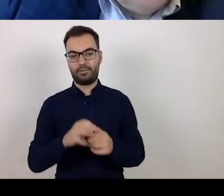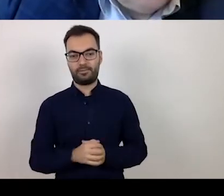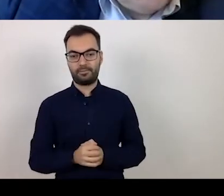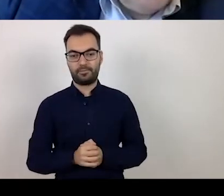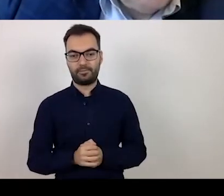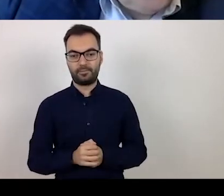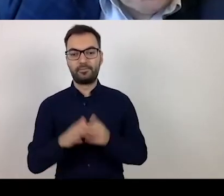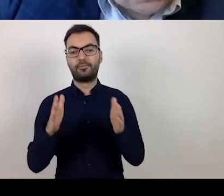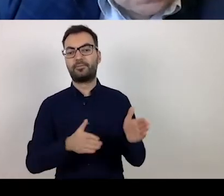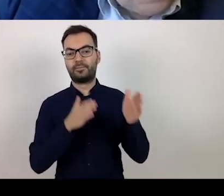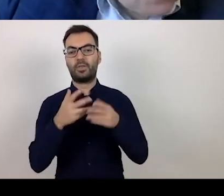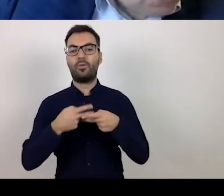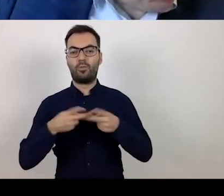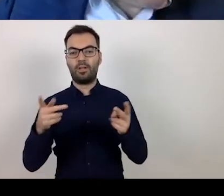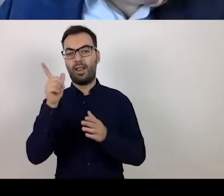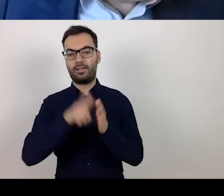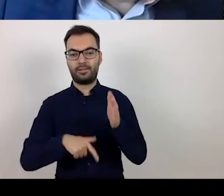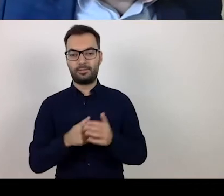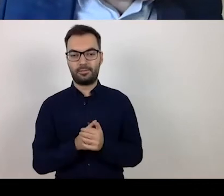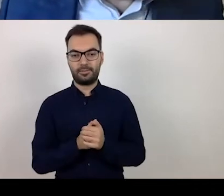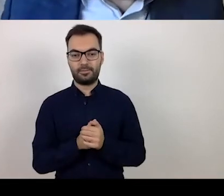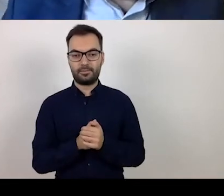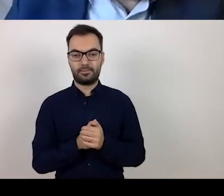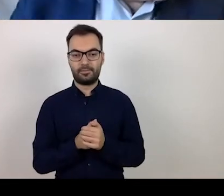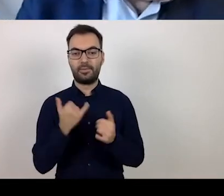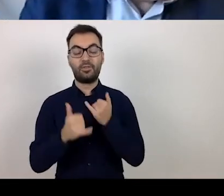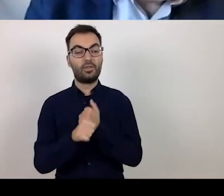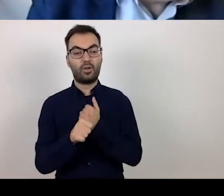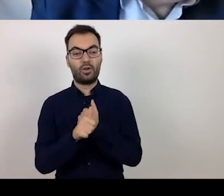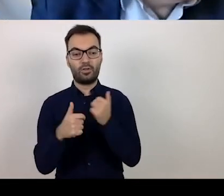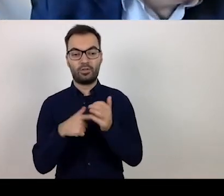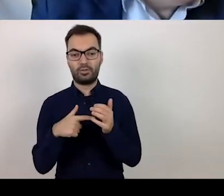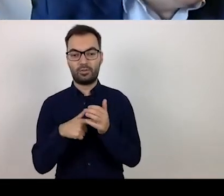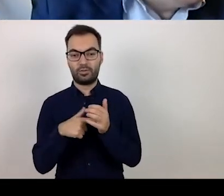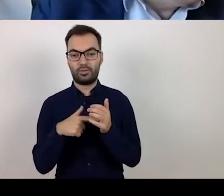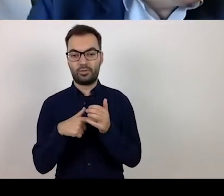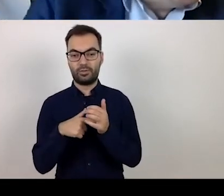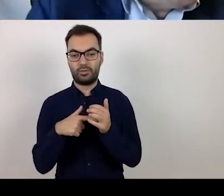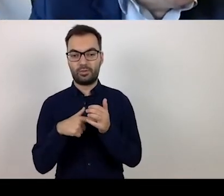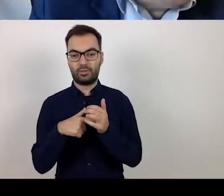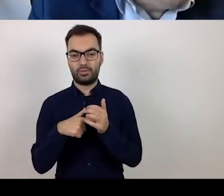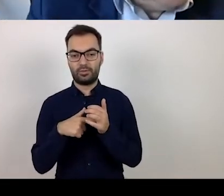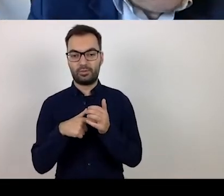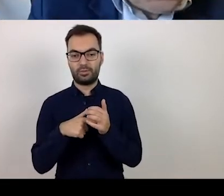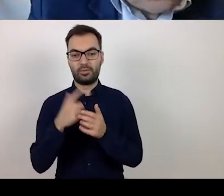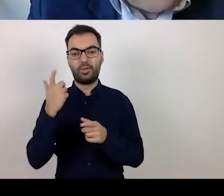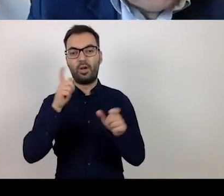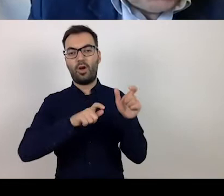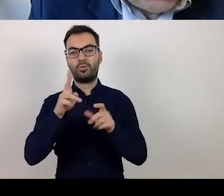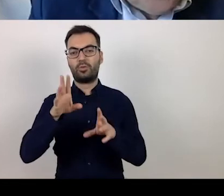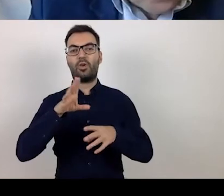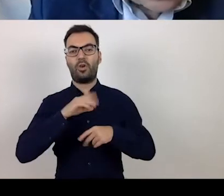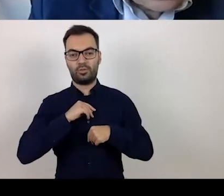And then the list is published of these beneficiaries